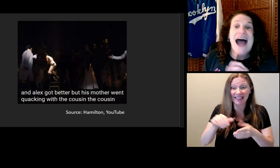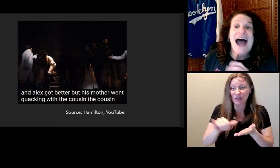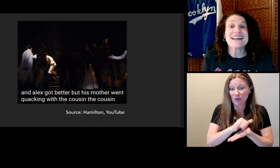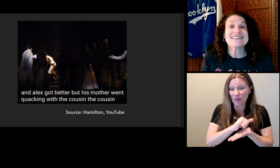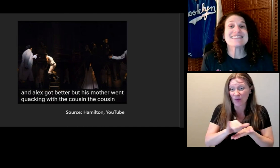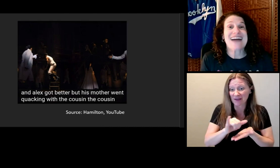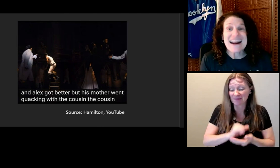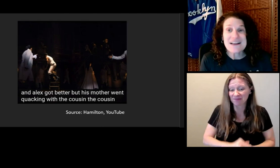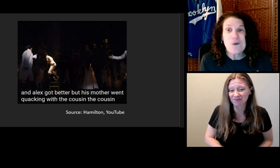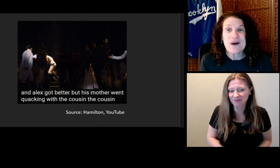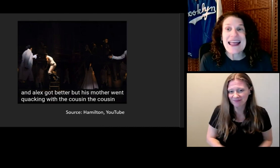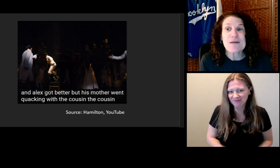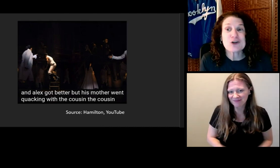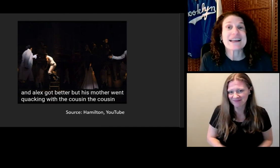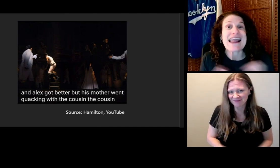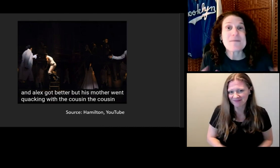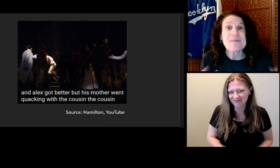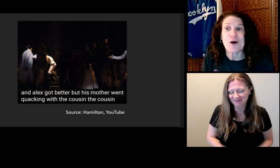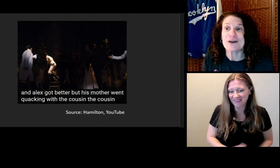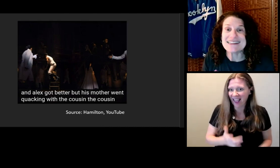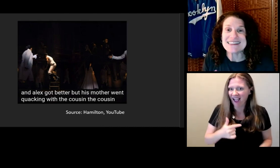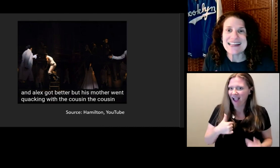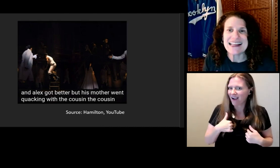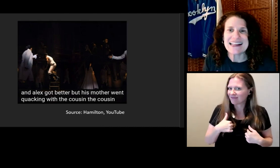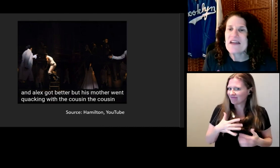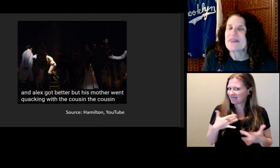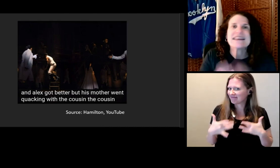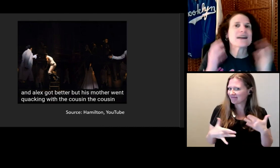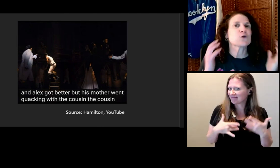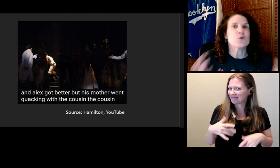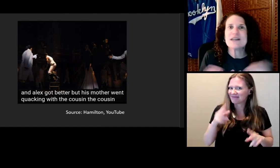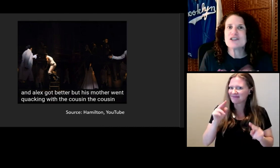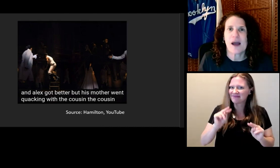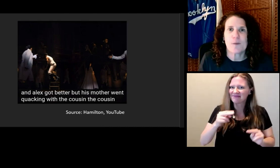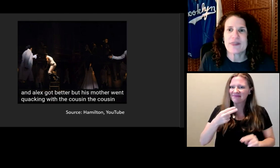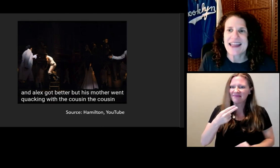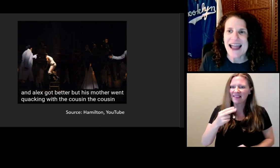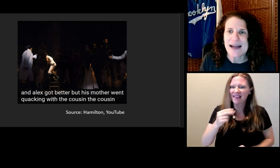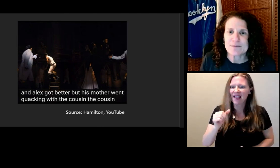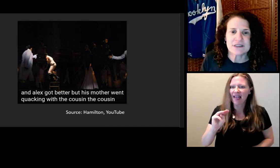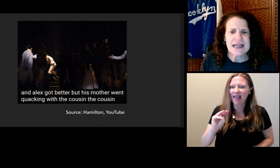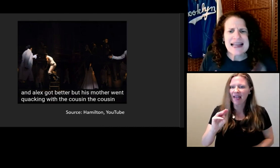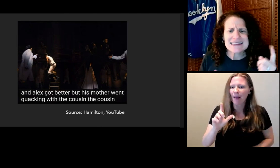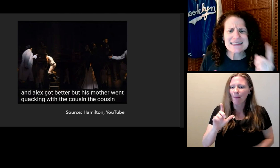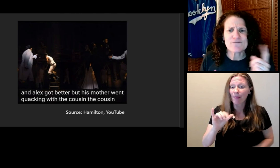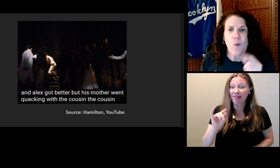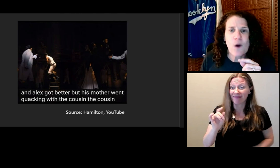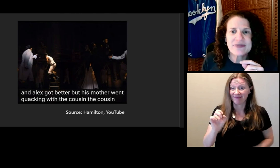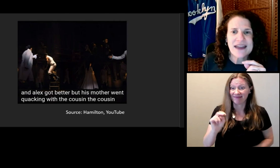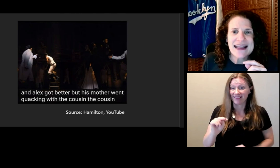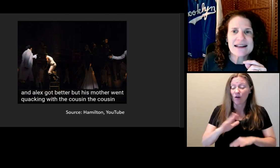I got excited when Hamilton came out on Disney. They did a great job with the captions, except for one thing.